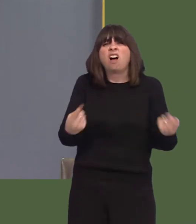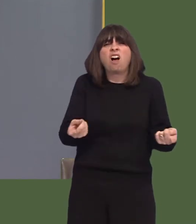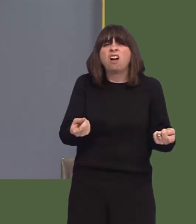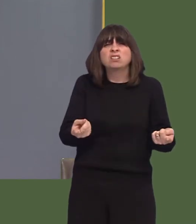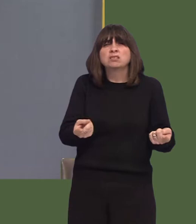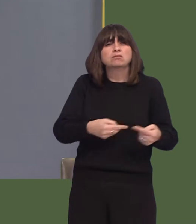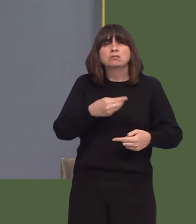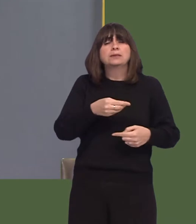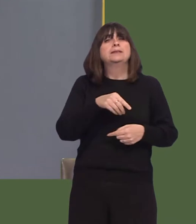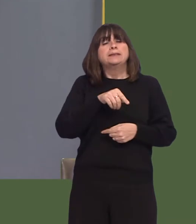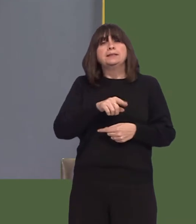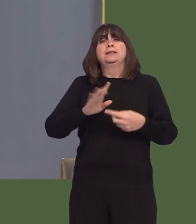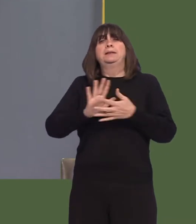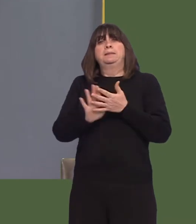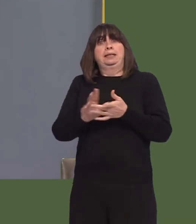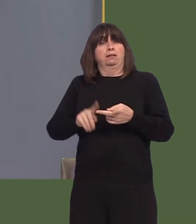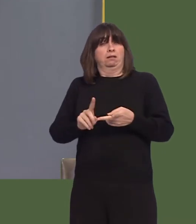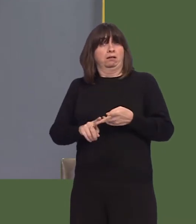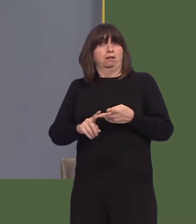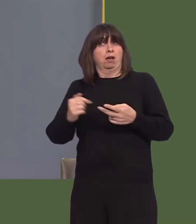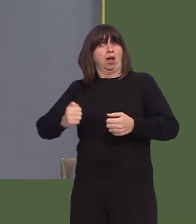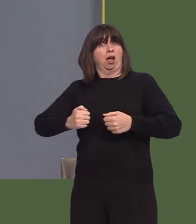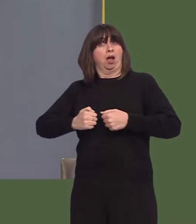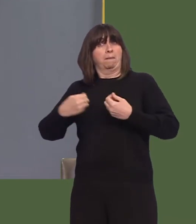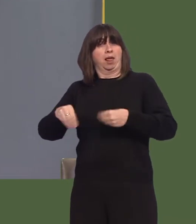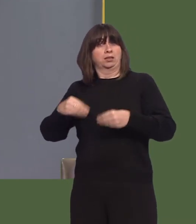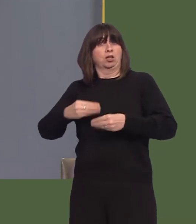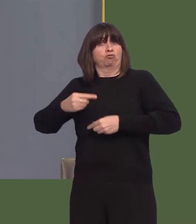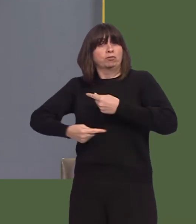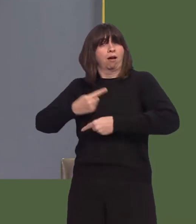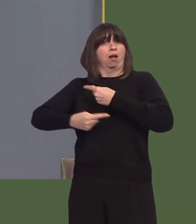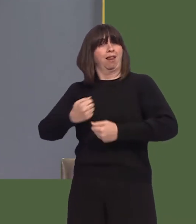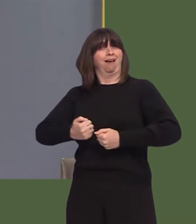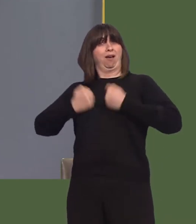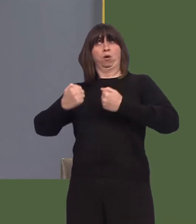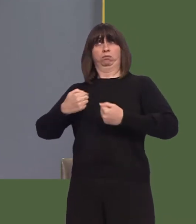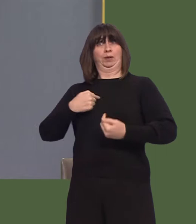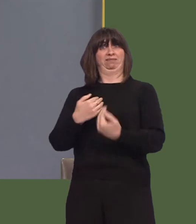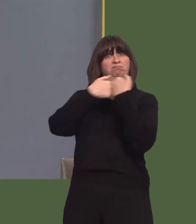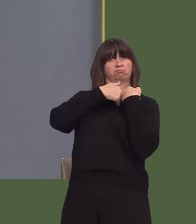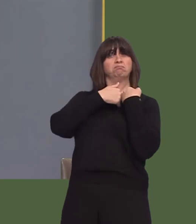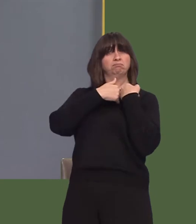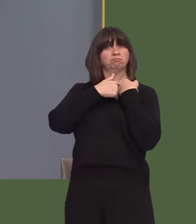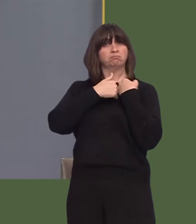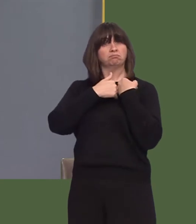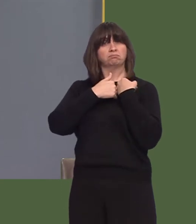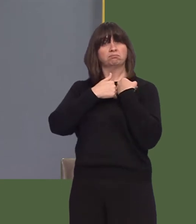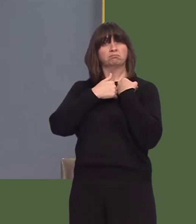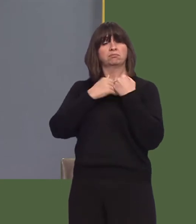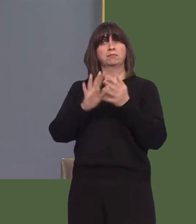possible, that we can actually recycle our own plasticóand there are some very good examples of people doing that here in Walesóand grow those industries?